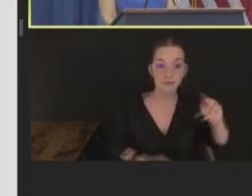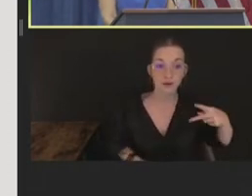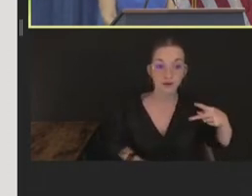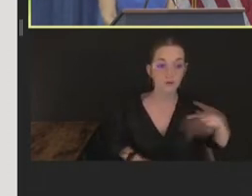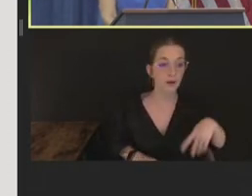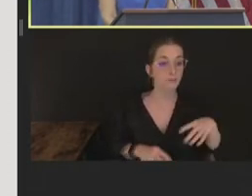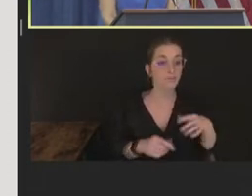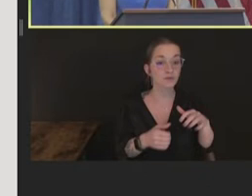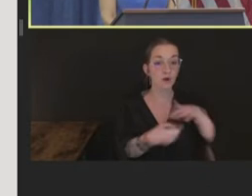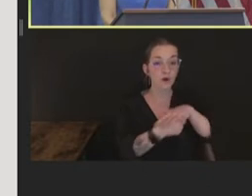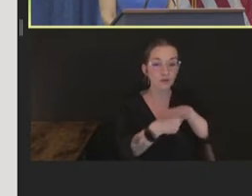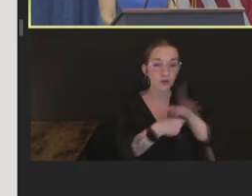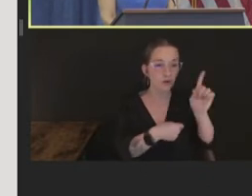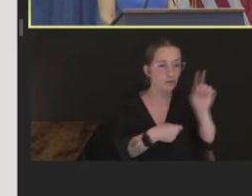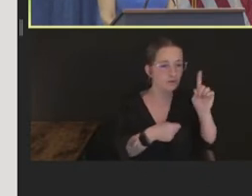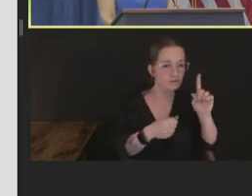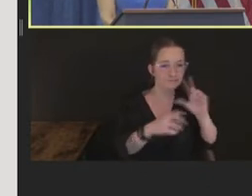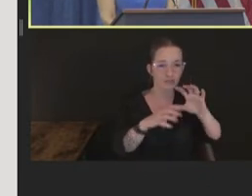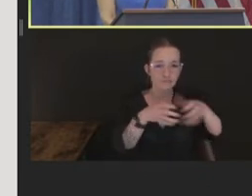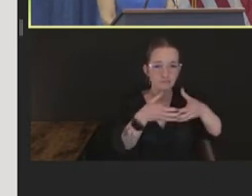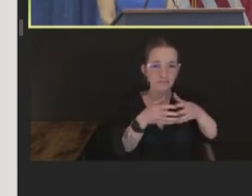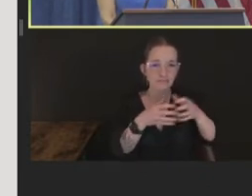and again feasibility given limited supplies.